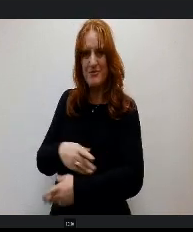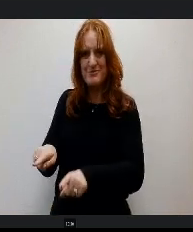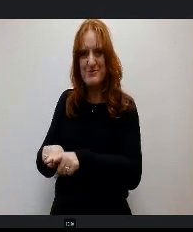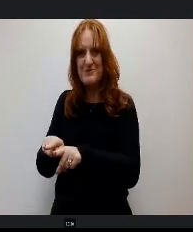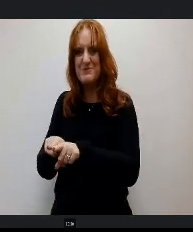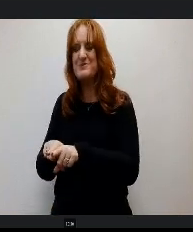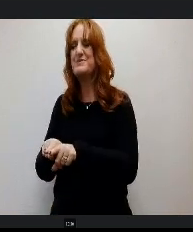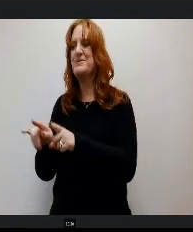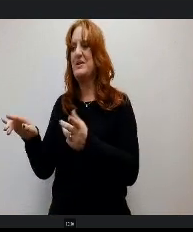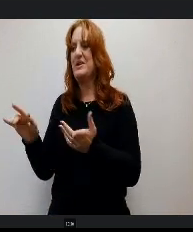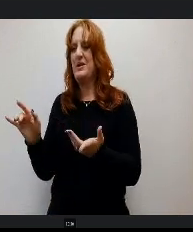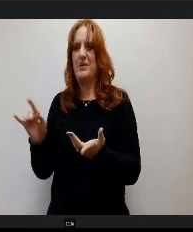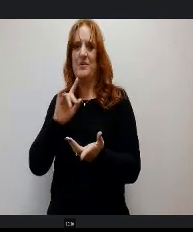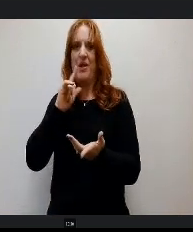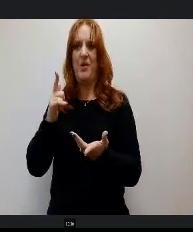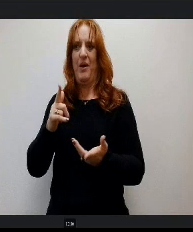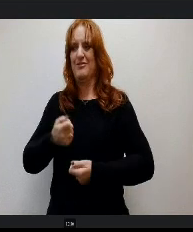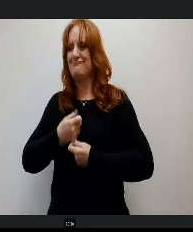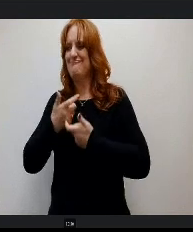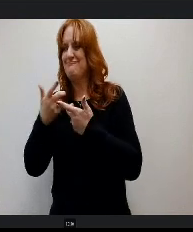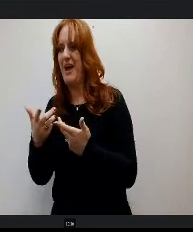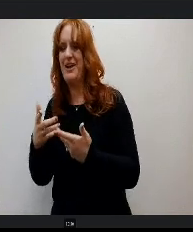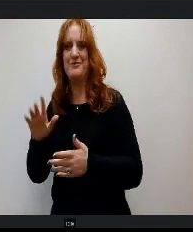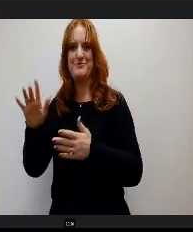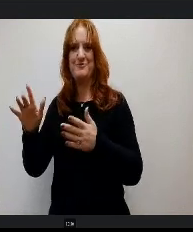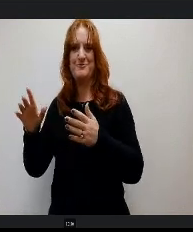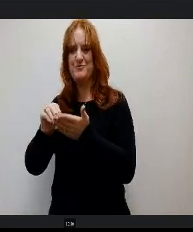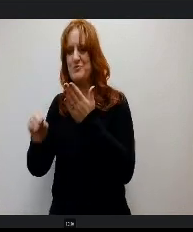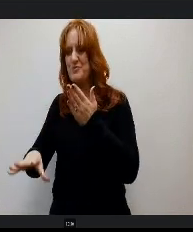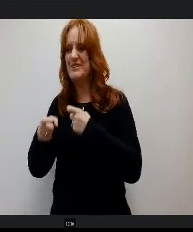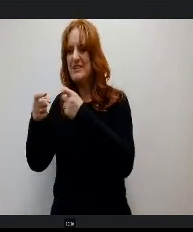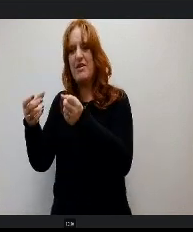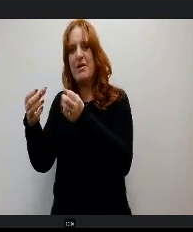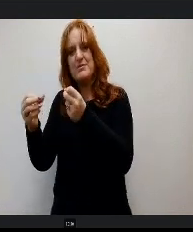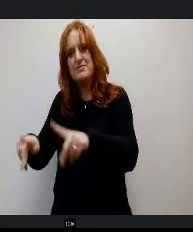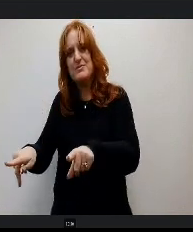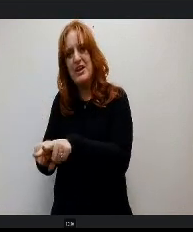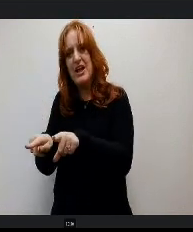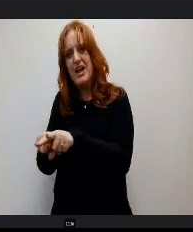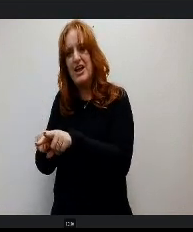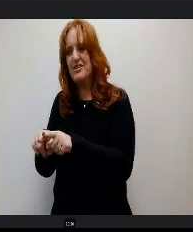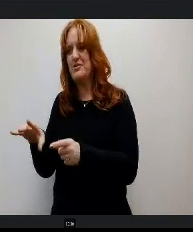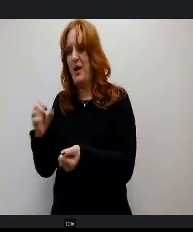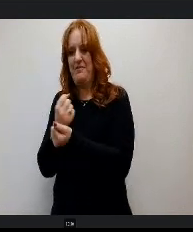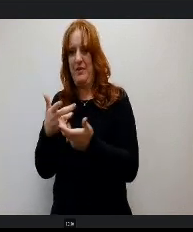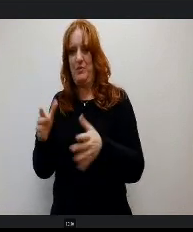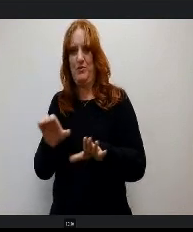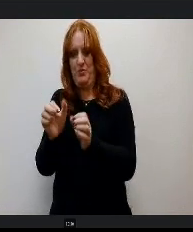you know we want to inspire students. We want to provide opportunity. So everything that we do in a challenger program focuses